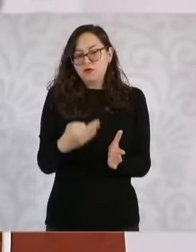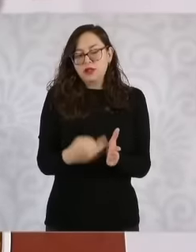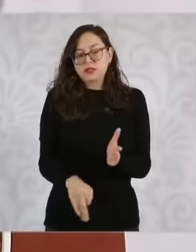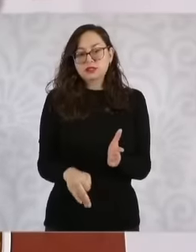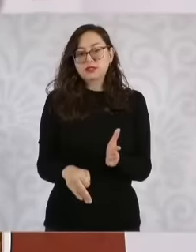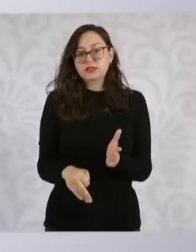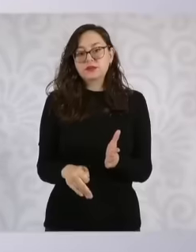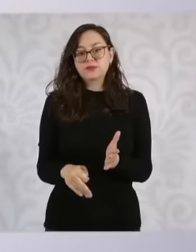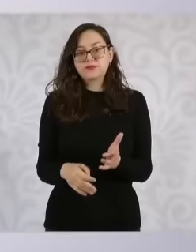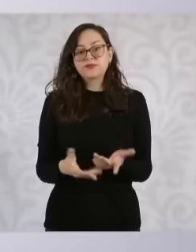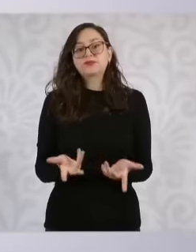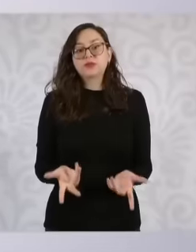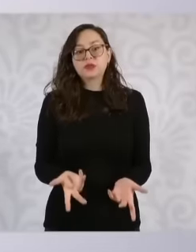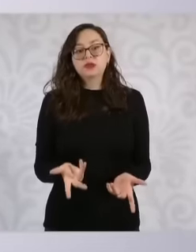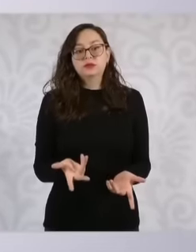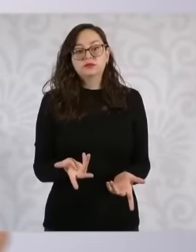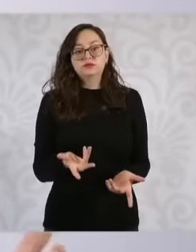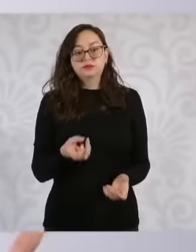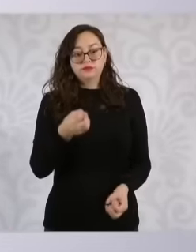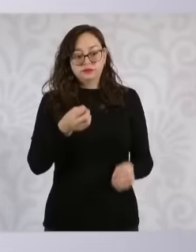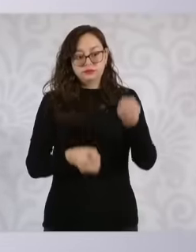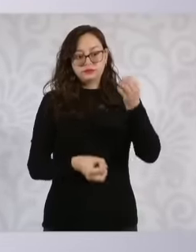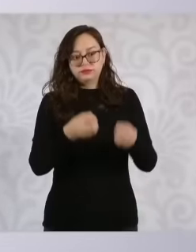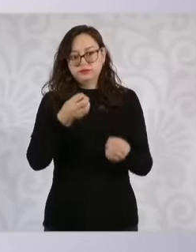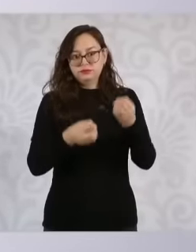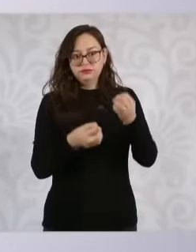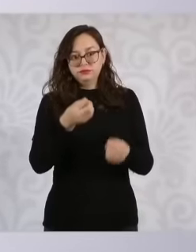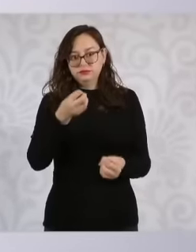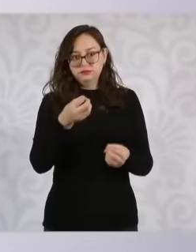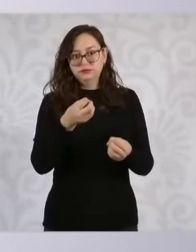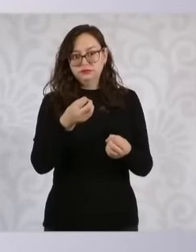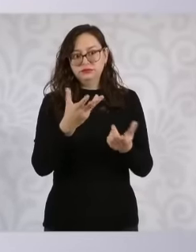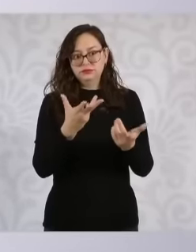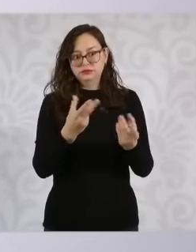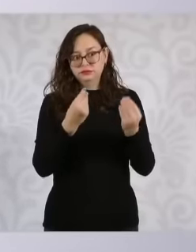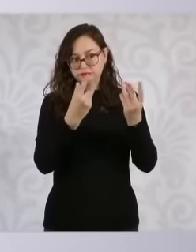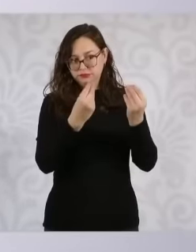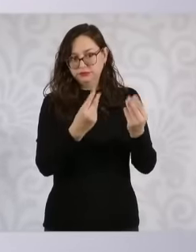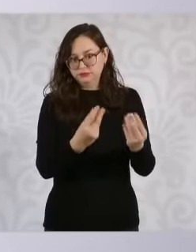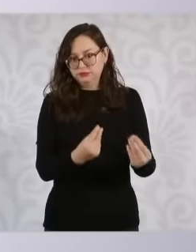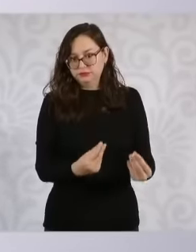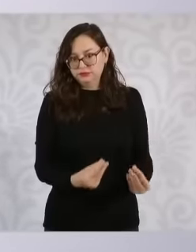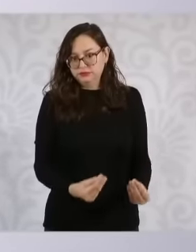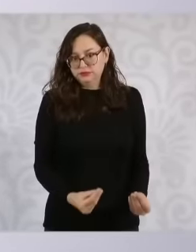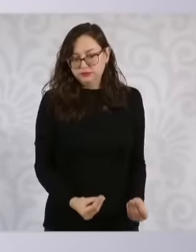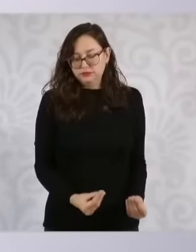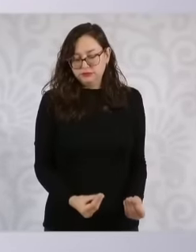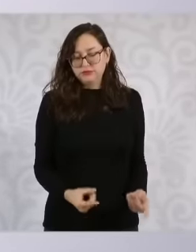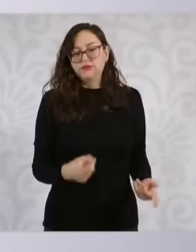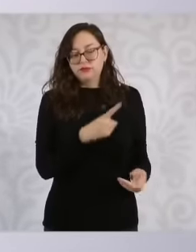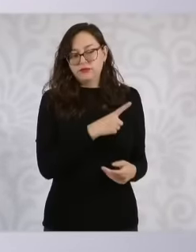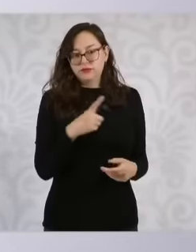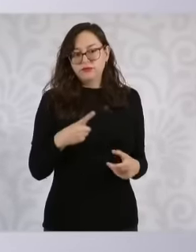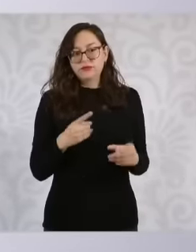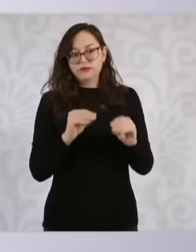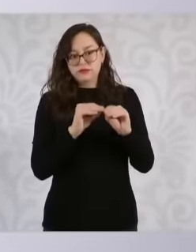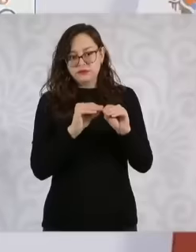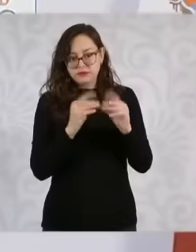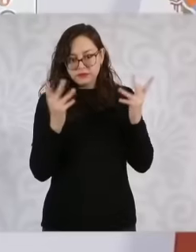of judges, well, it is an important number. There it is established, for example, look, this is